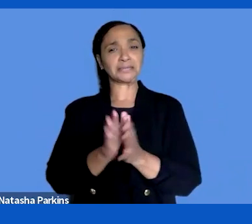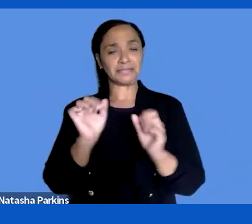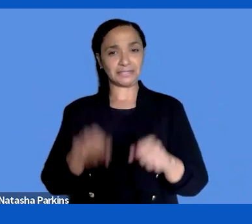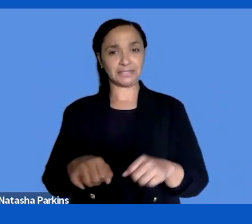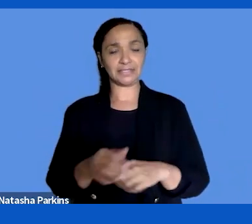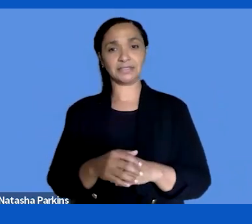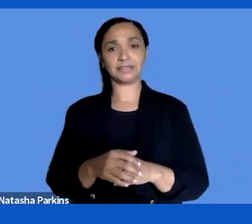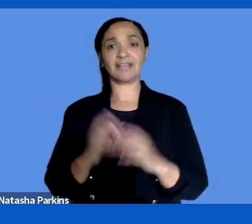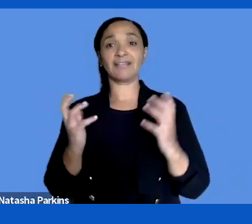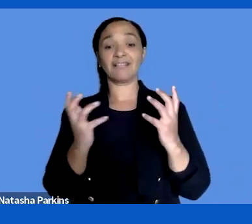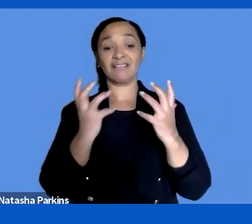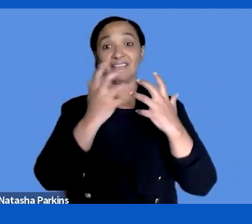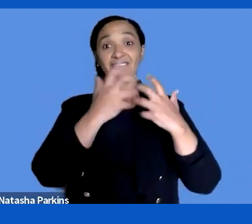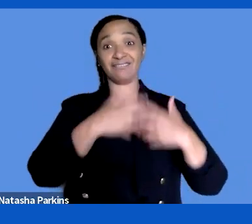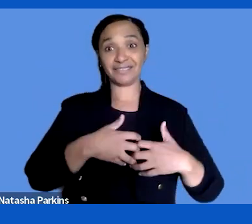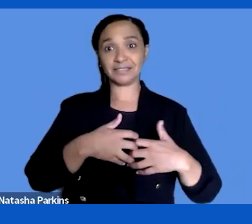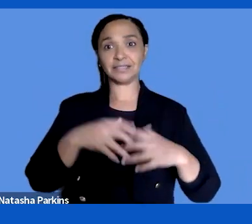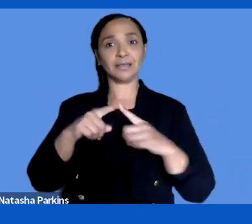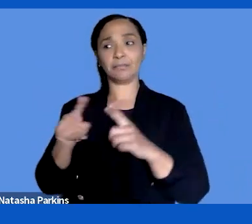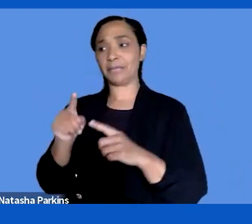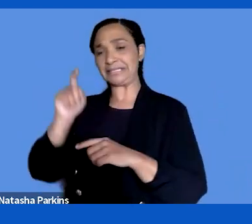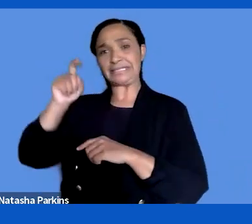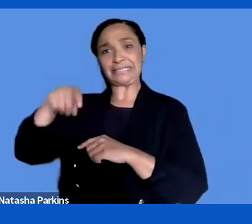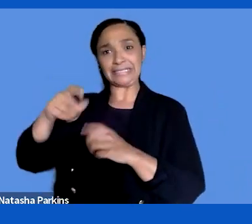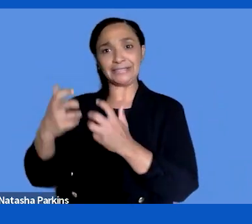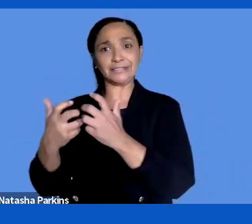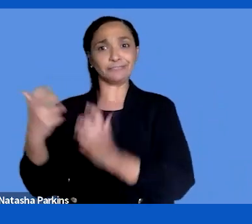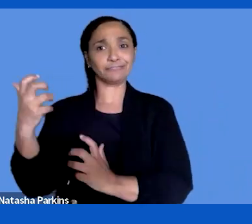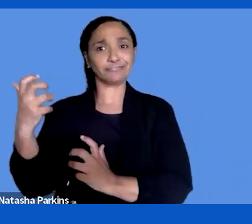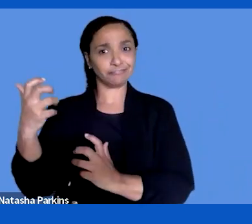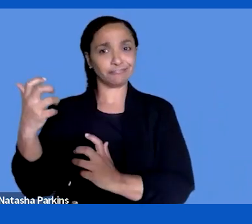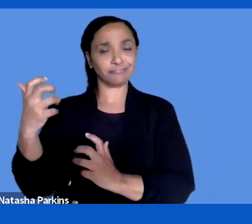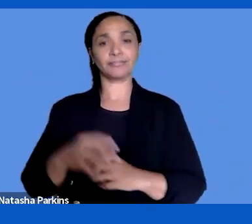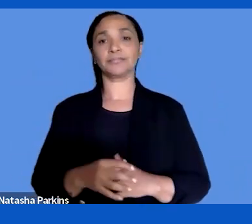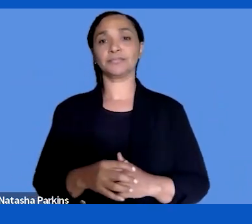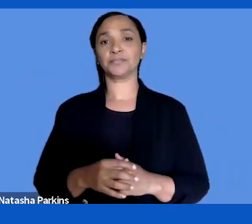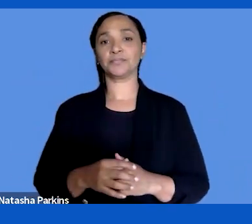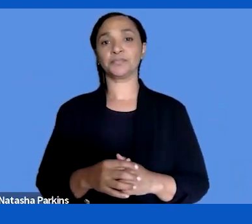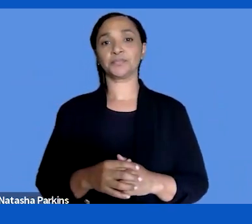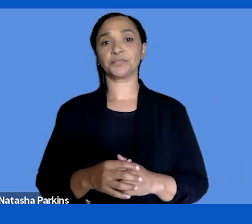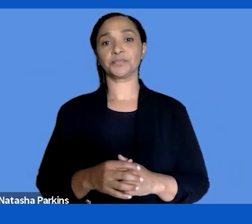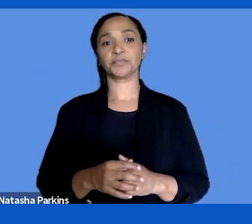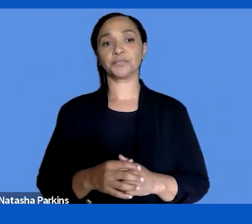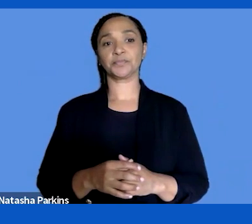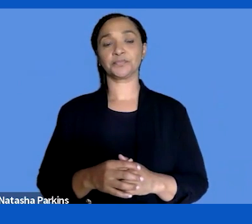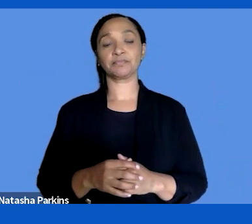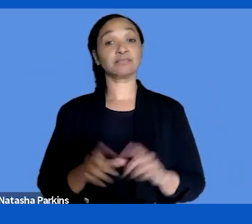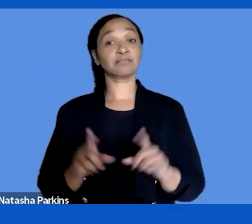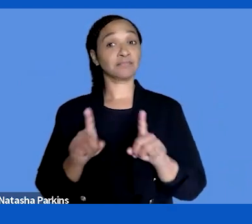but it doesn't fit the user needs. Our customers understand the goal of